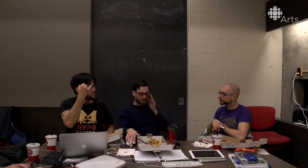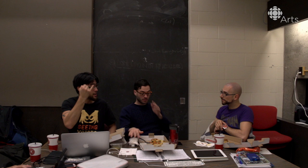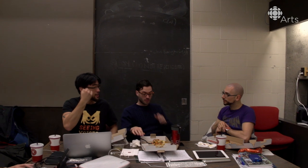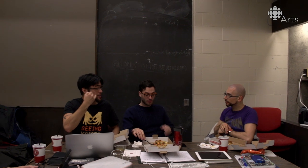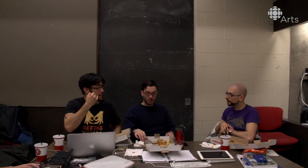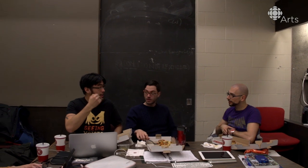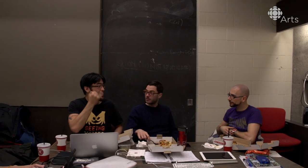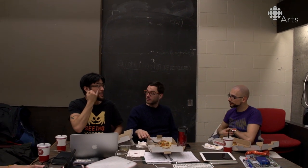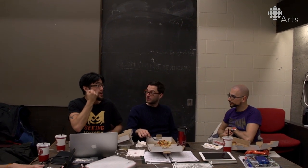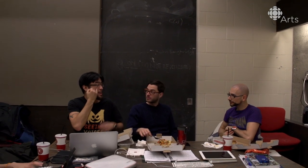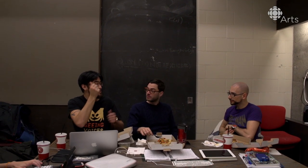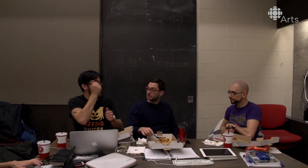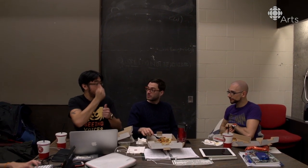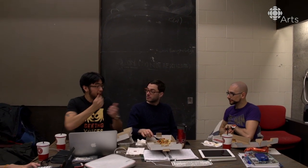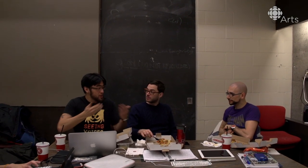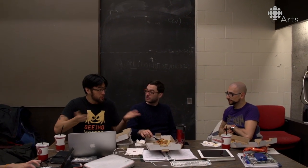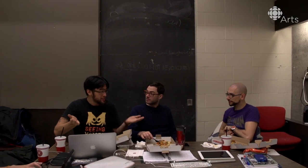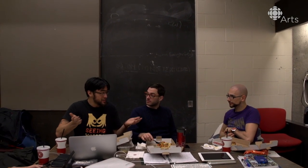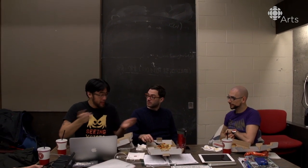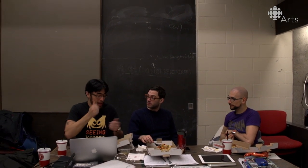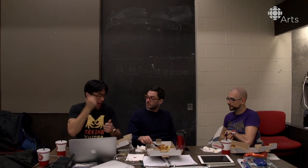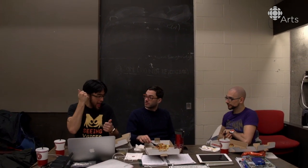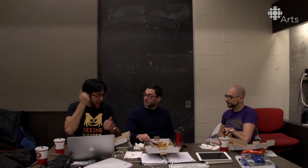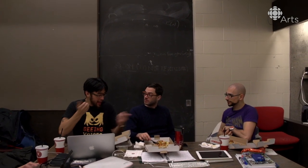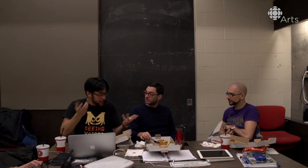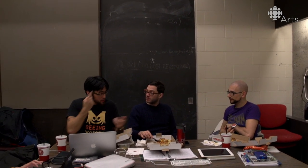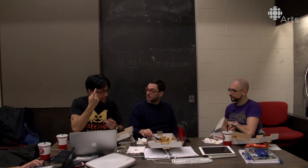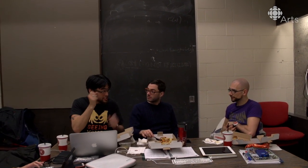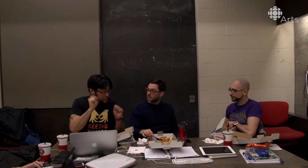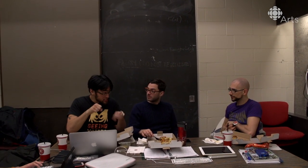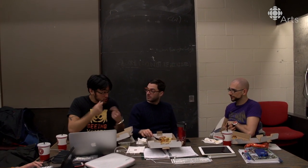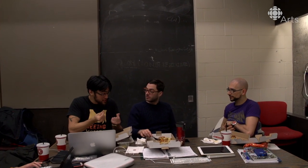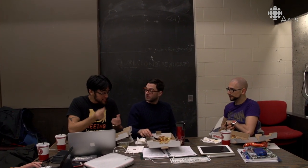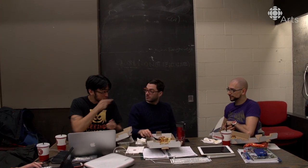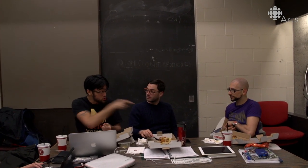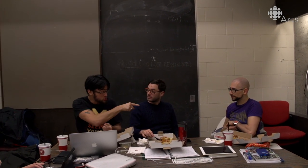[Riki] Arlight Jack, okay, if anyone-- if anyone can do it, it's you, okay?